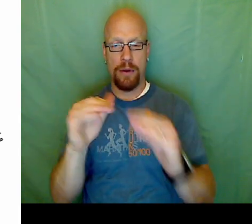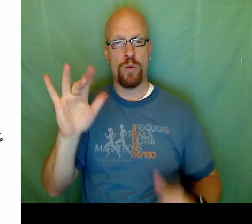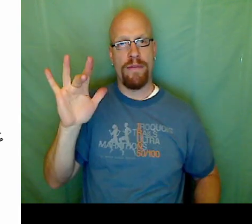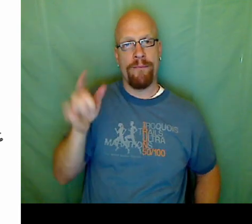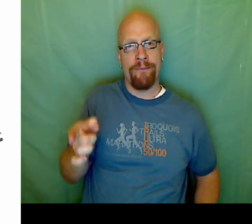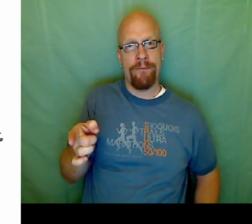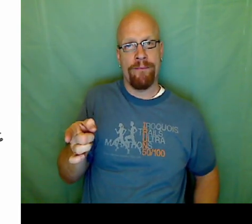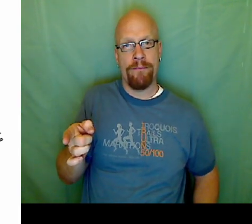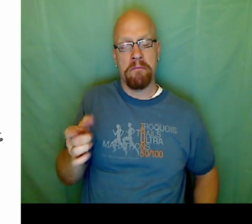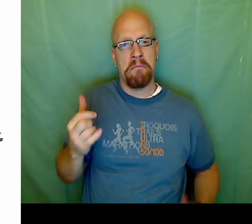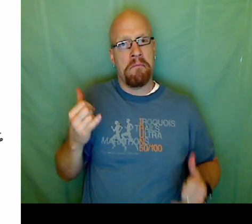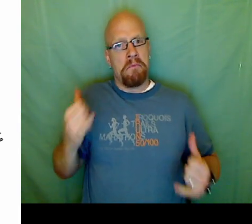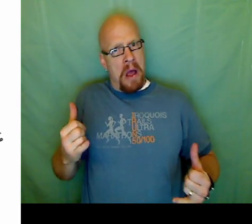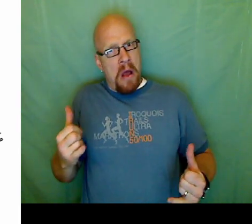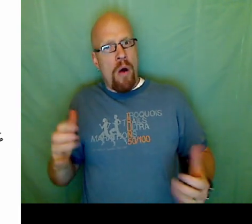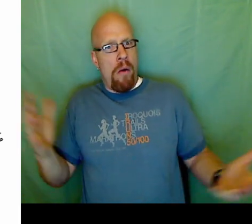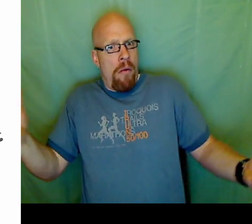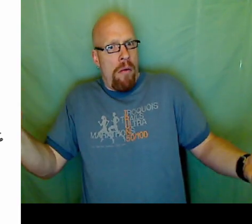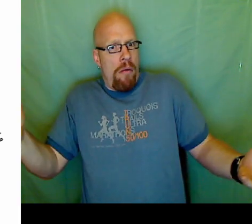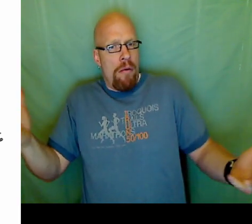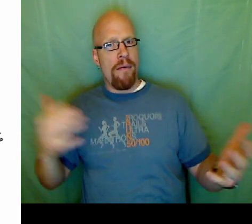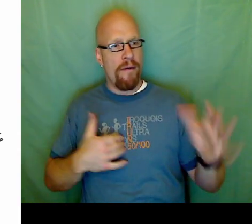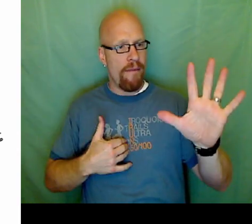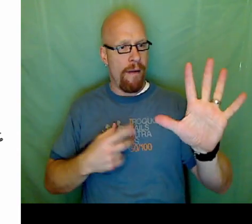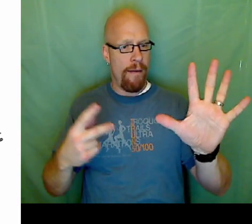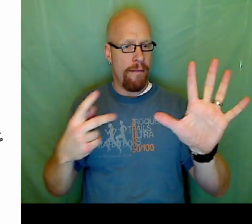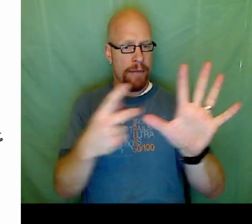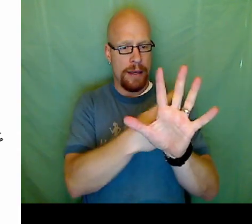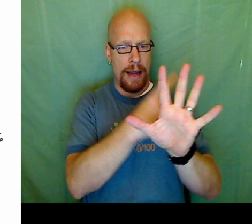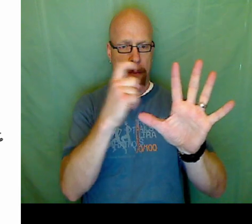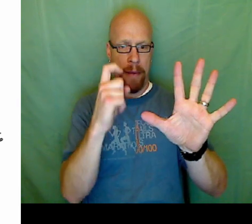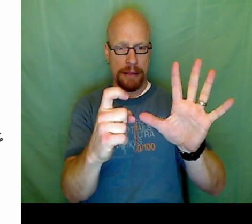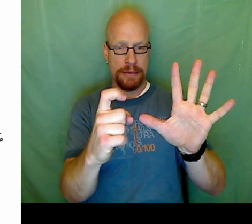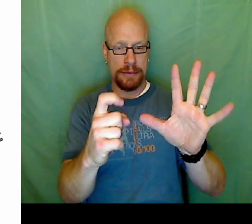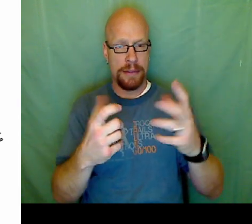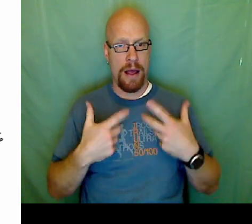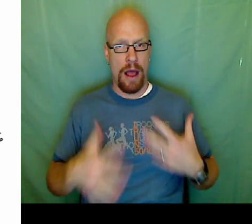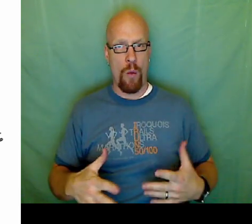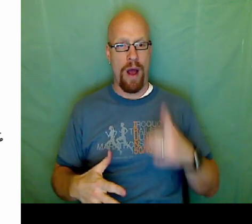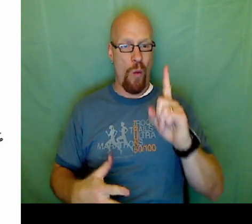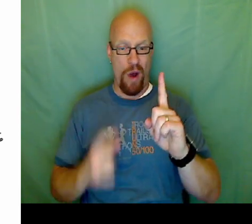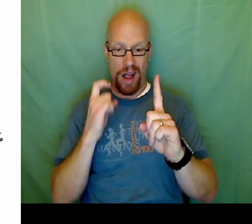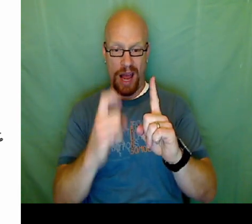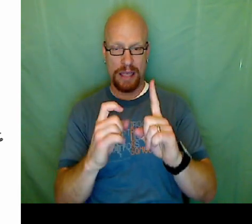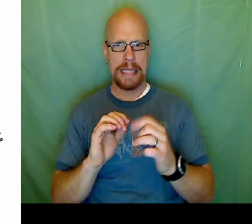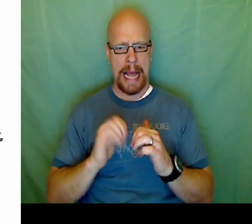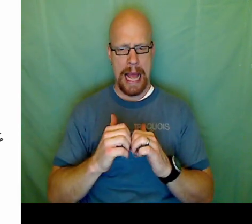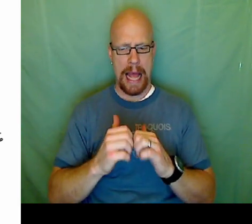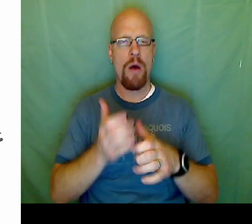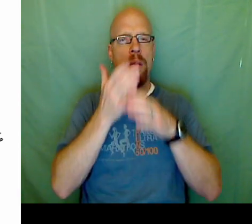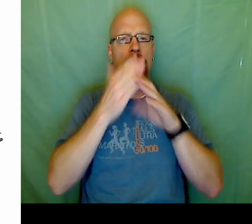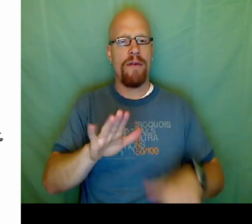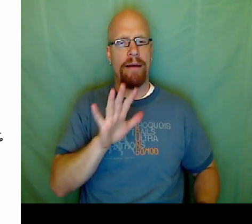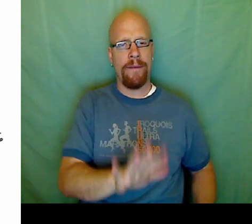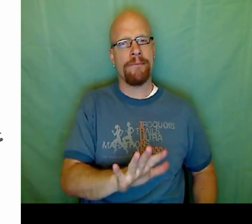Y. This is our goal every time for one of the variables to drop out. So now we are left with the 5 X equals 25.